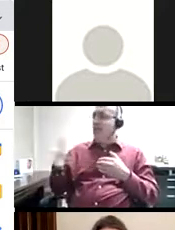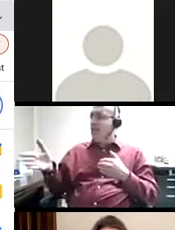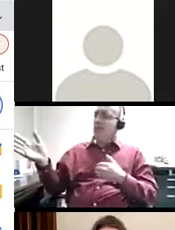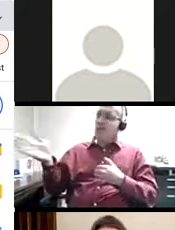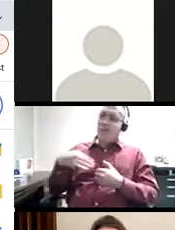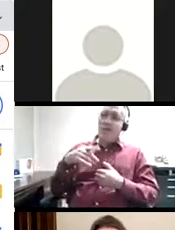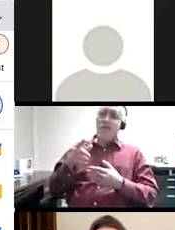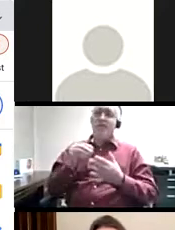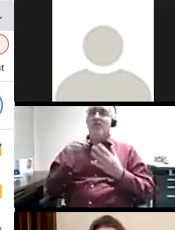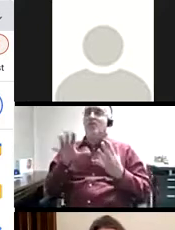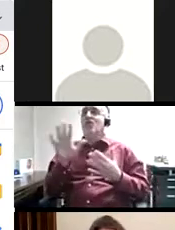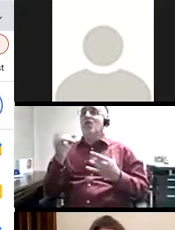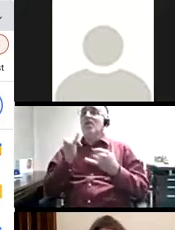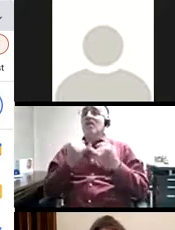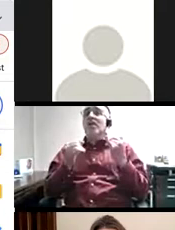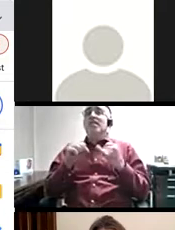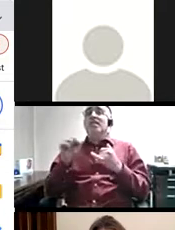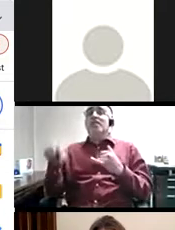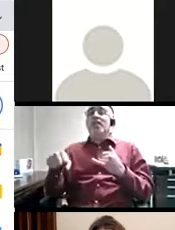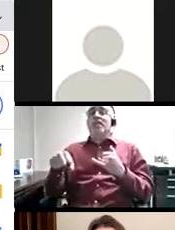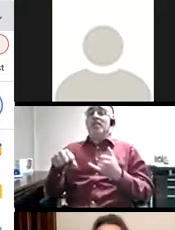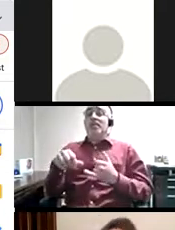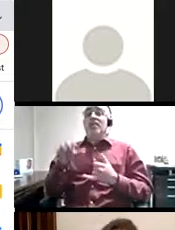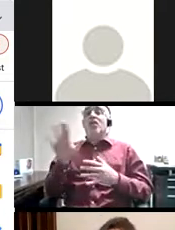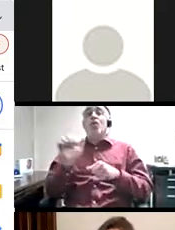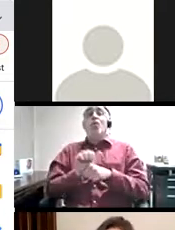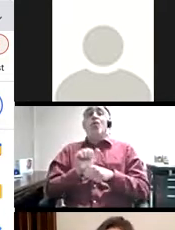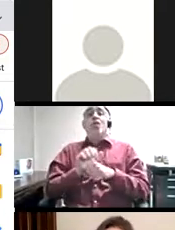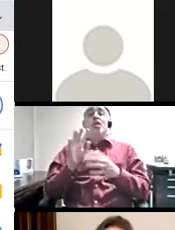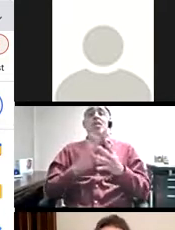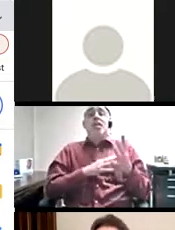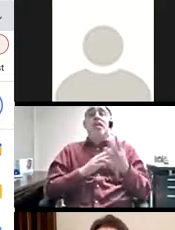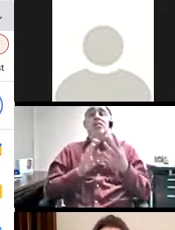But, below the surface, the student's in her last semester at QCC and her work schedule changed